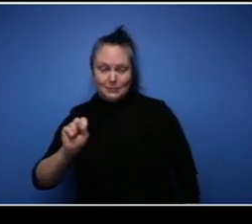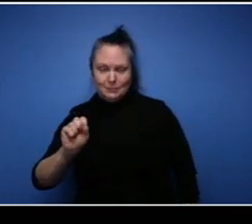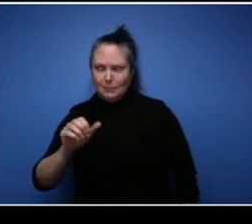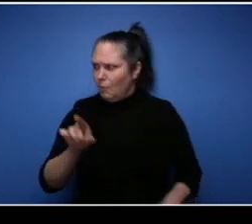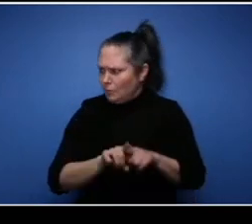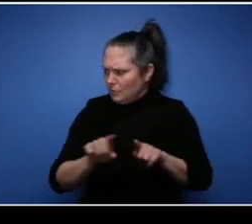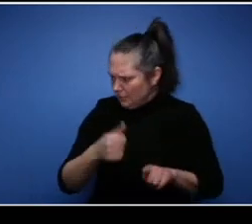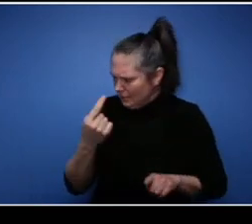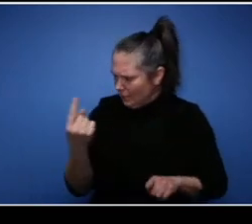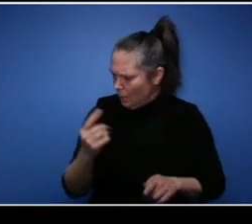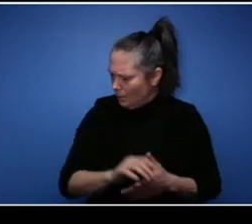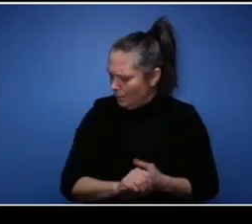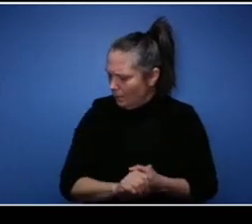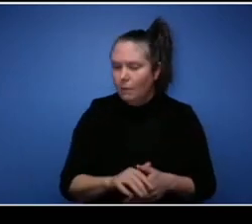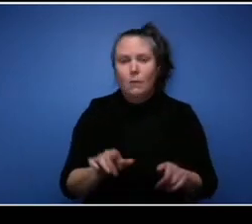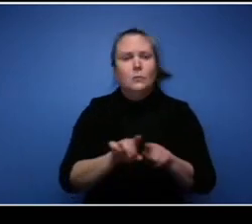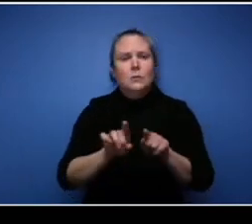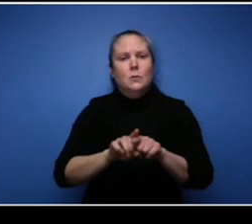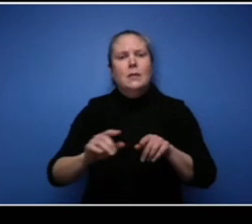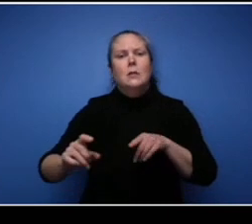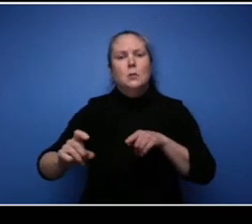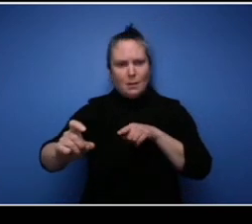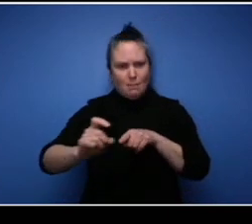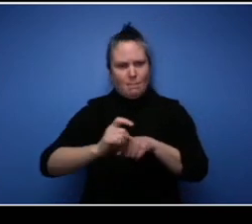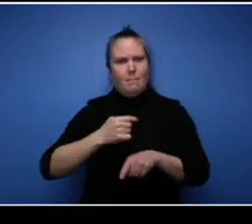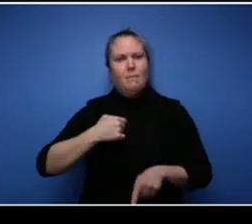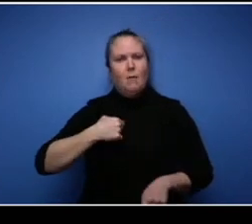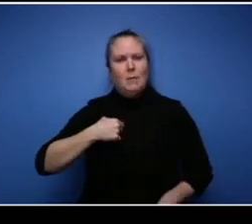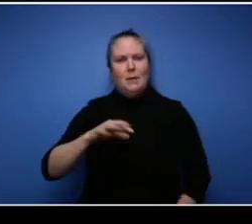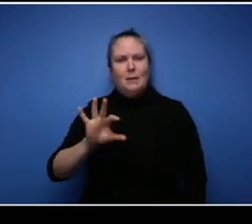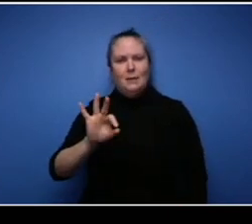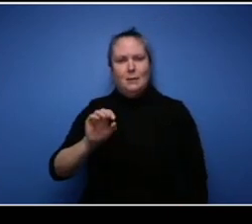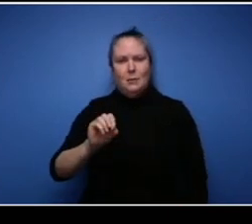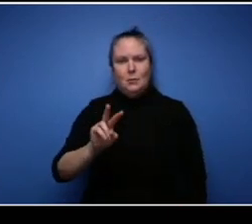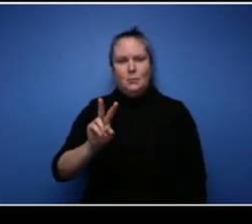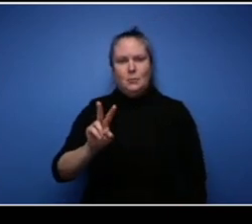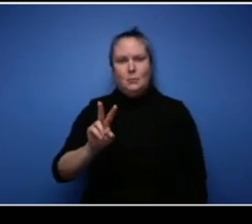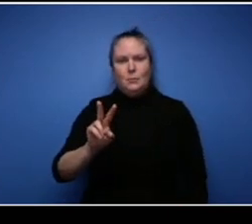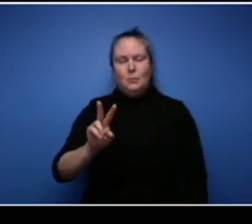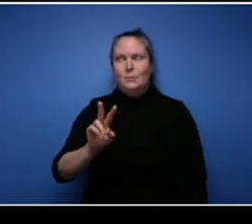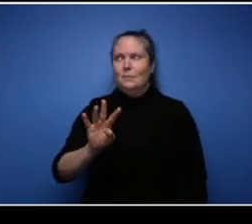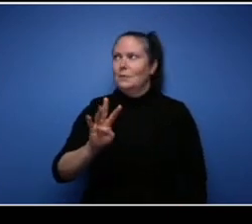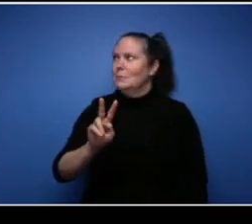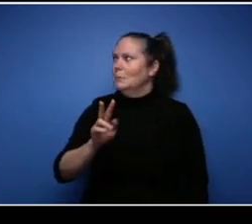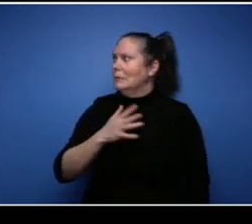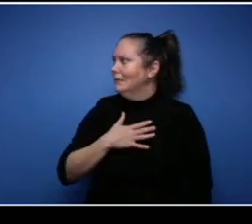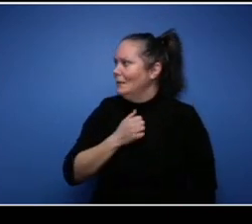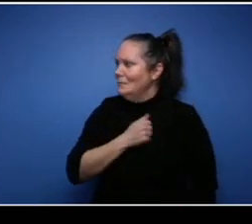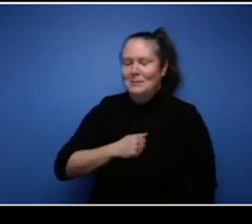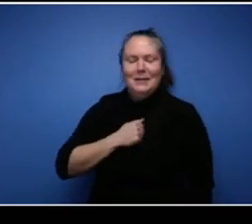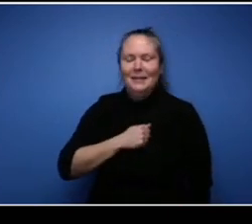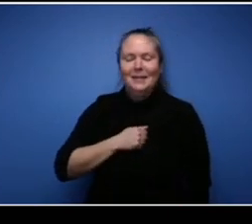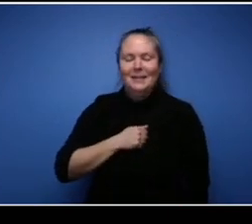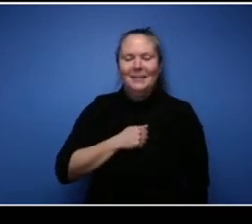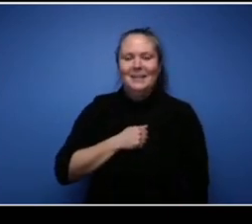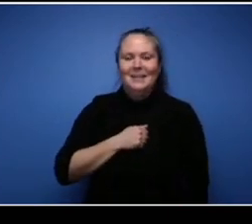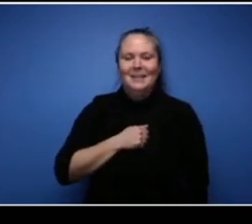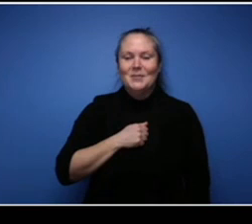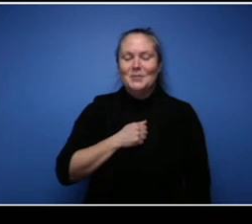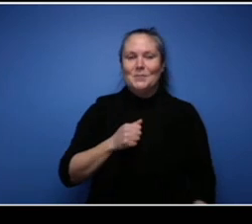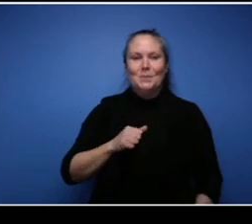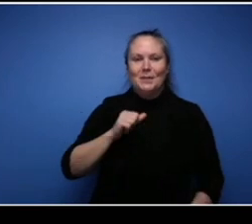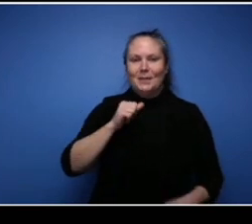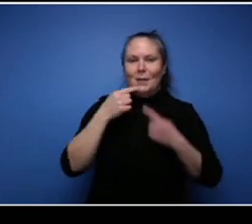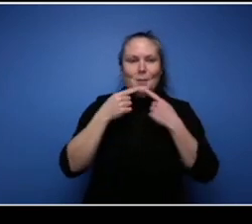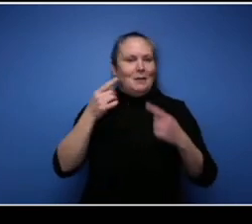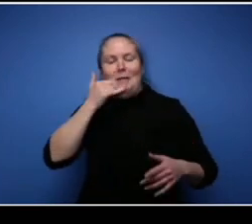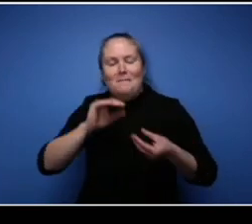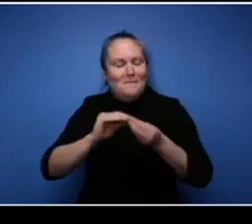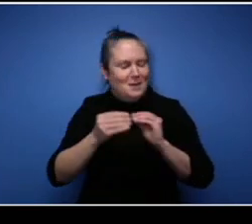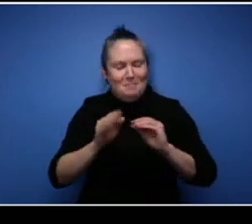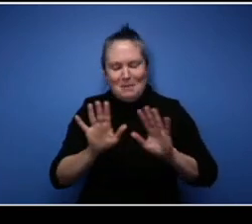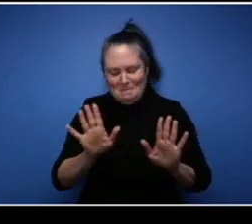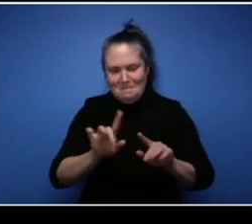can call me at um -- sorry I don't give out my phone number but you can reach me on um